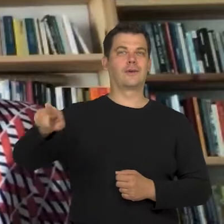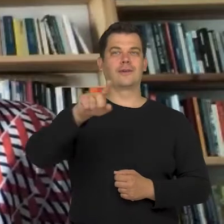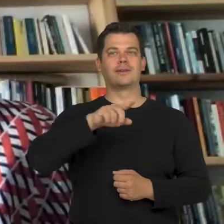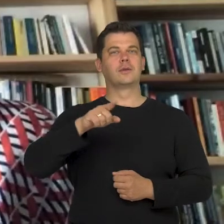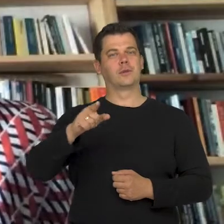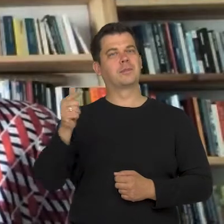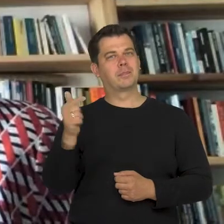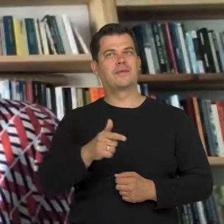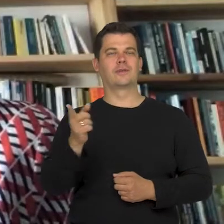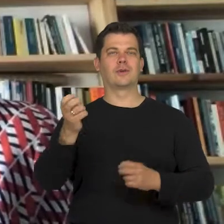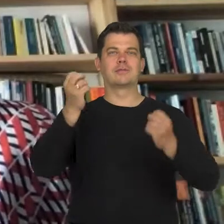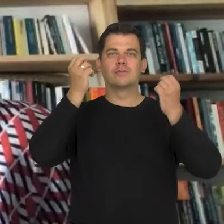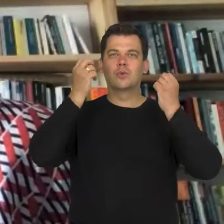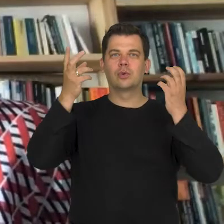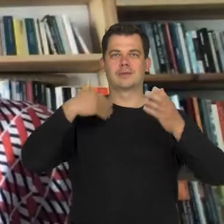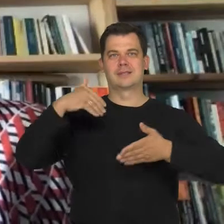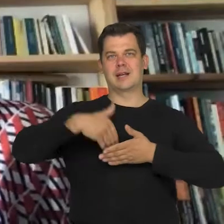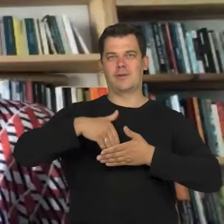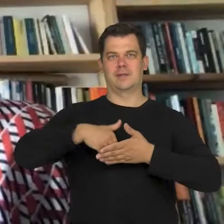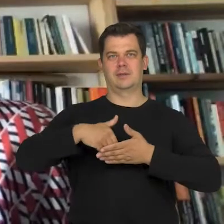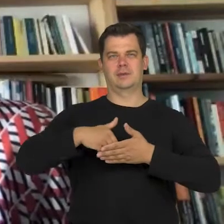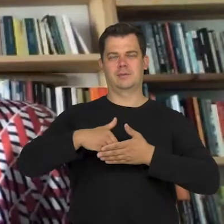a sort of savoir vivre. I mean working out